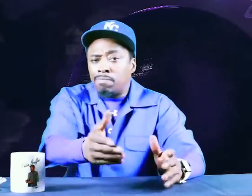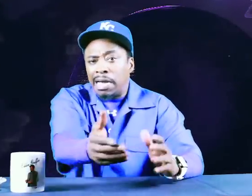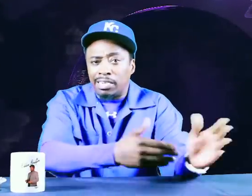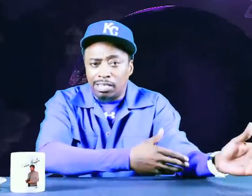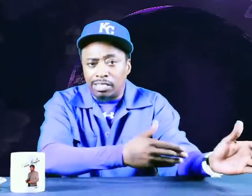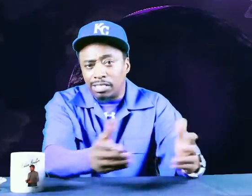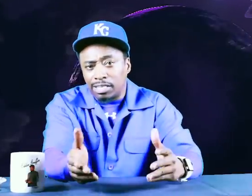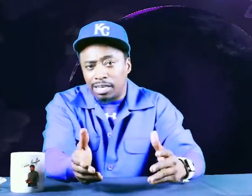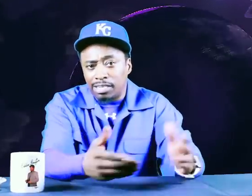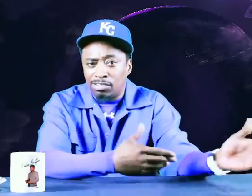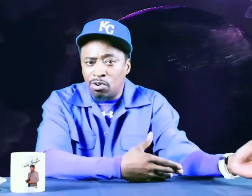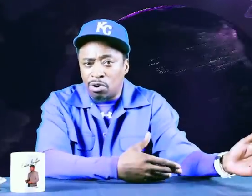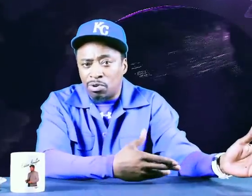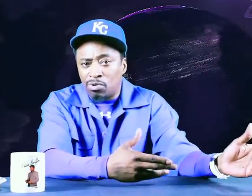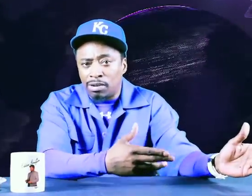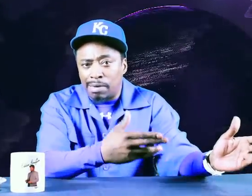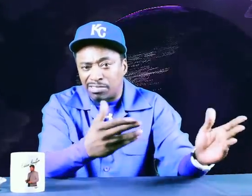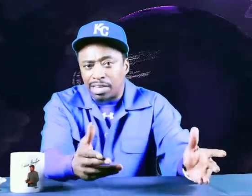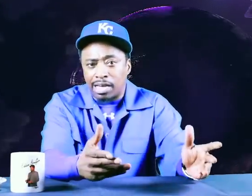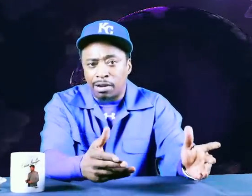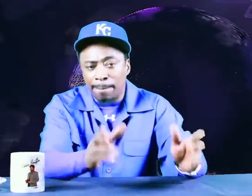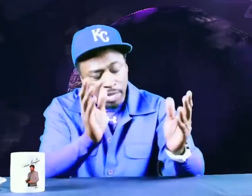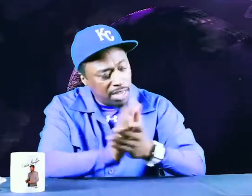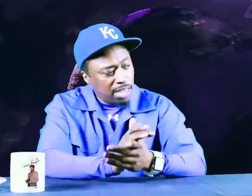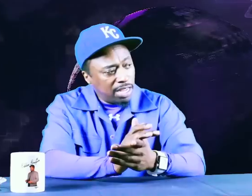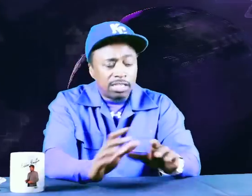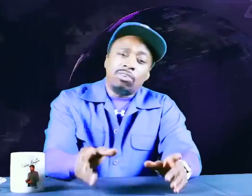Nobody looked and said, this dude don't know nothing about signing.